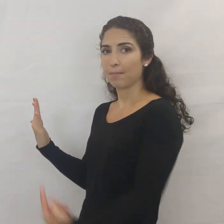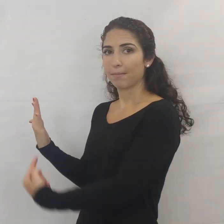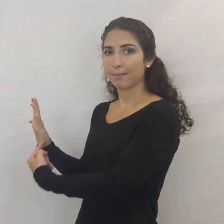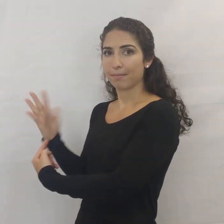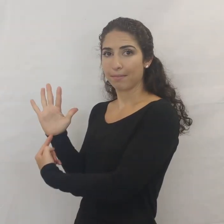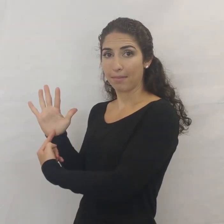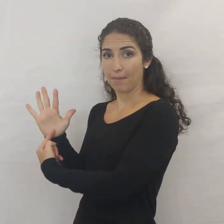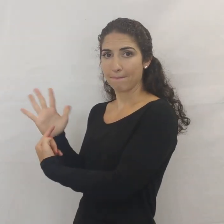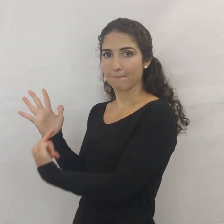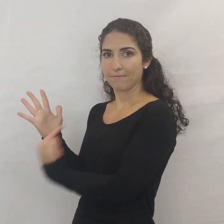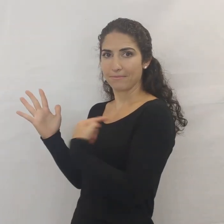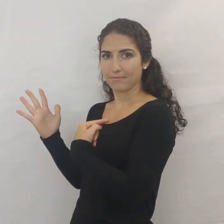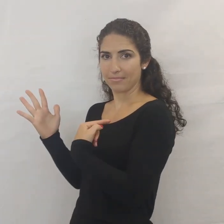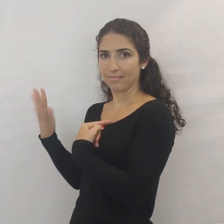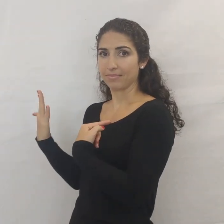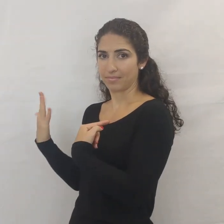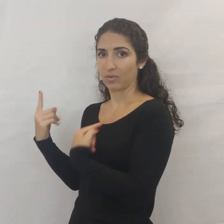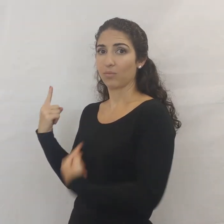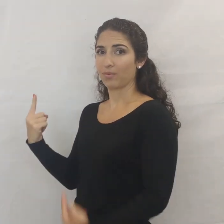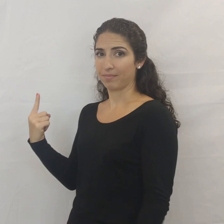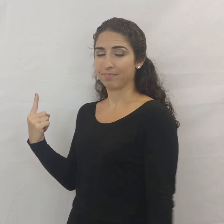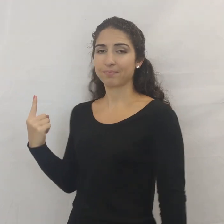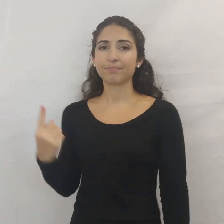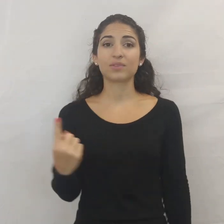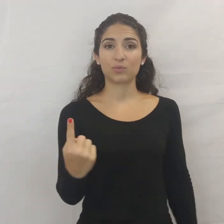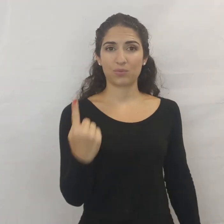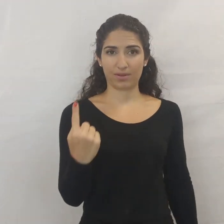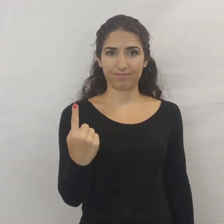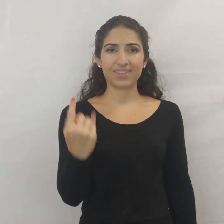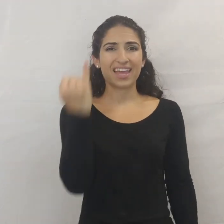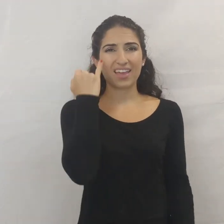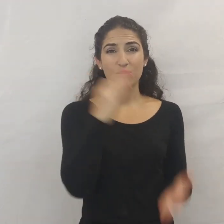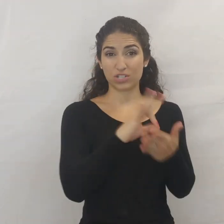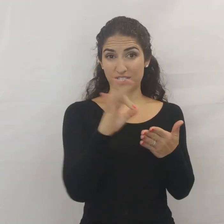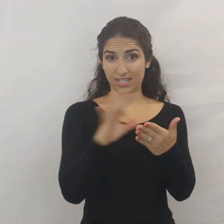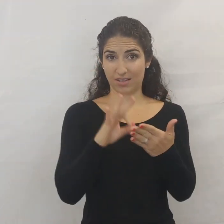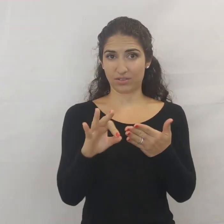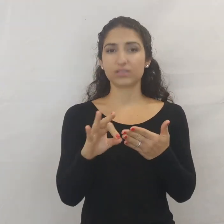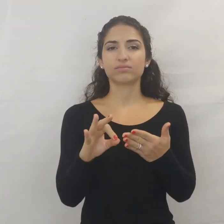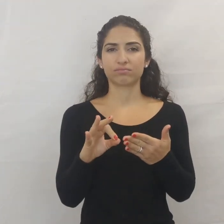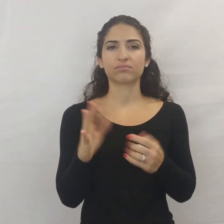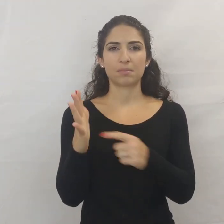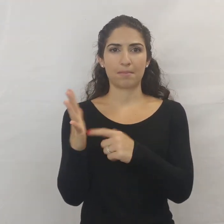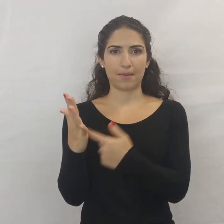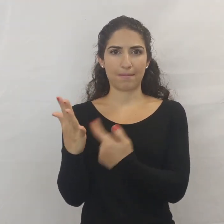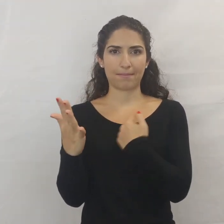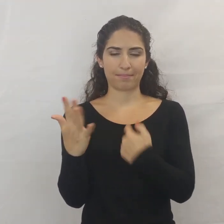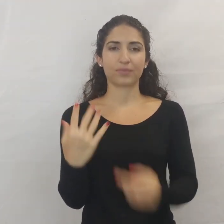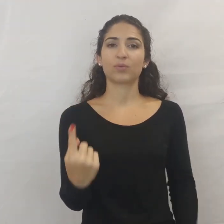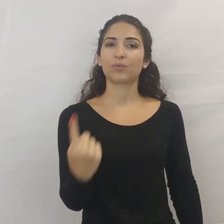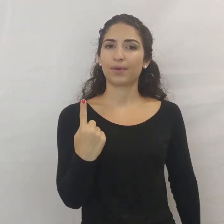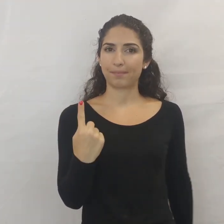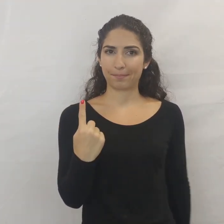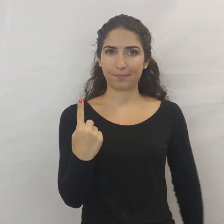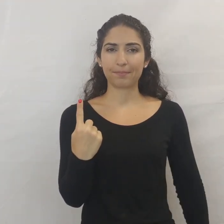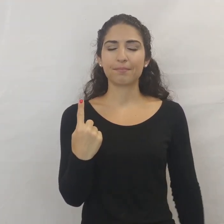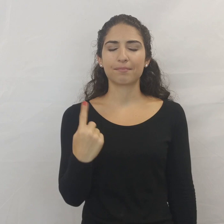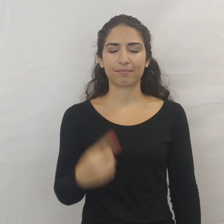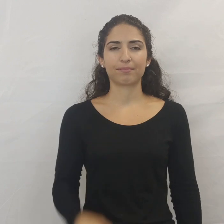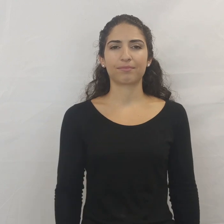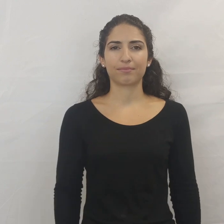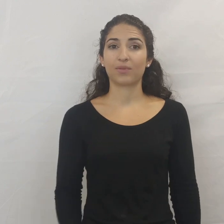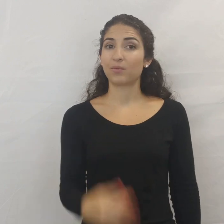So, the palm is in: 1. If we're counting, we're going to keep that palm facing inward: 1.